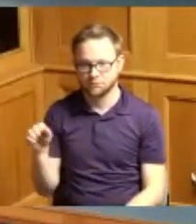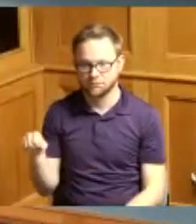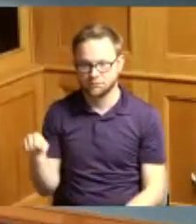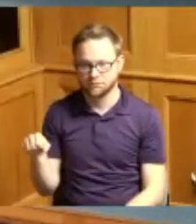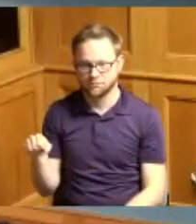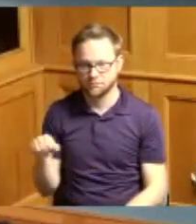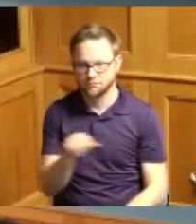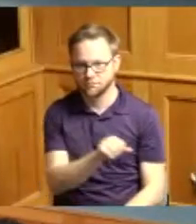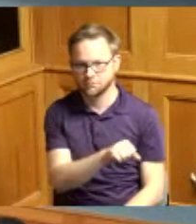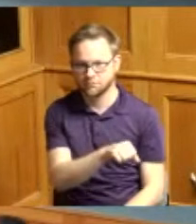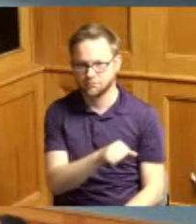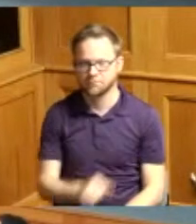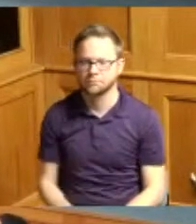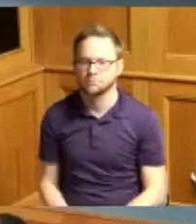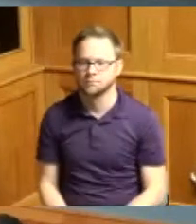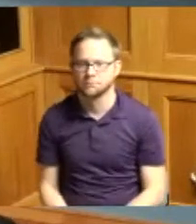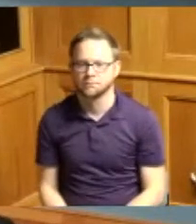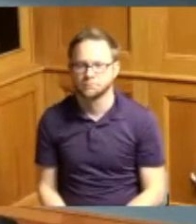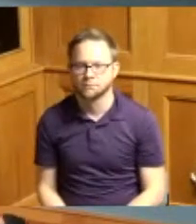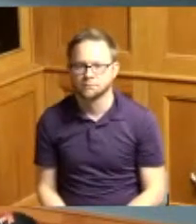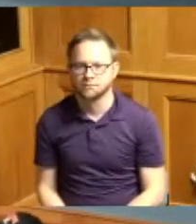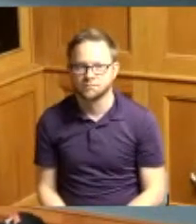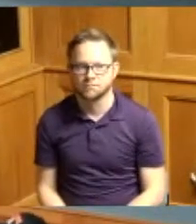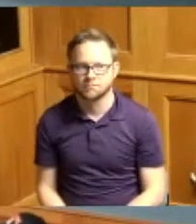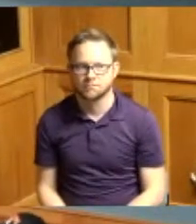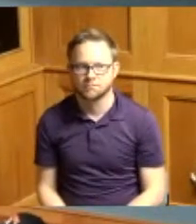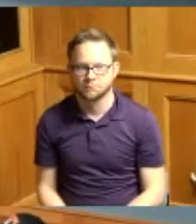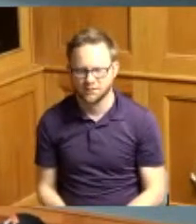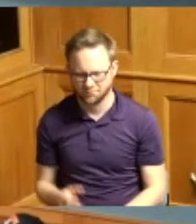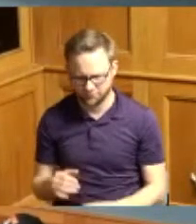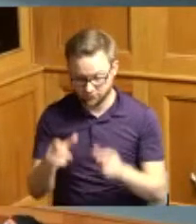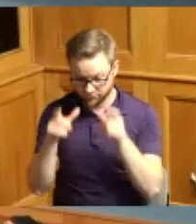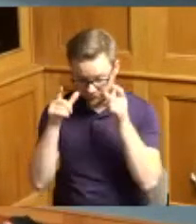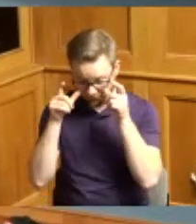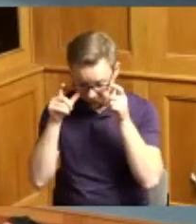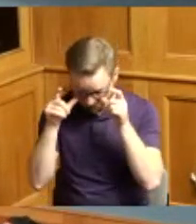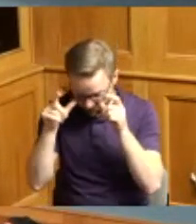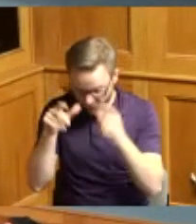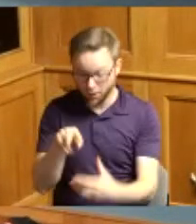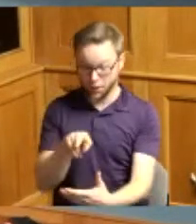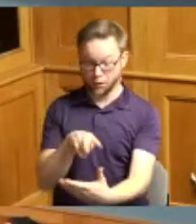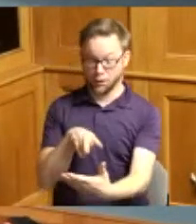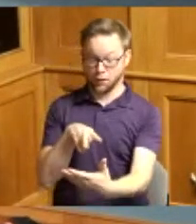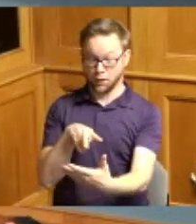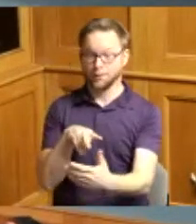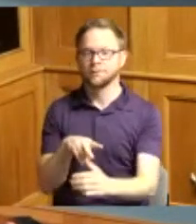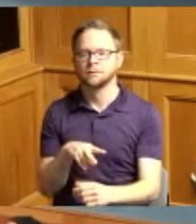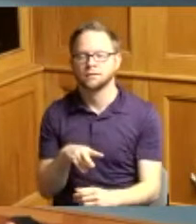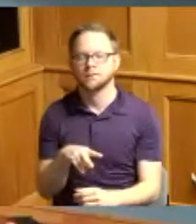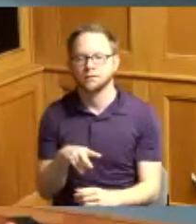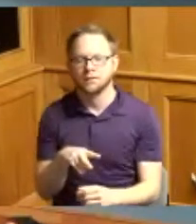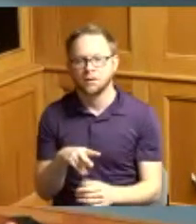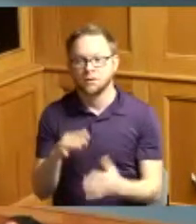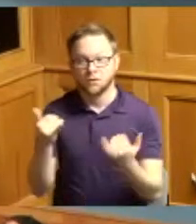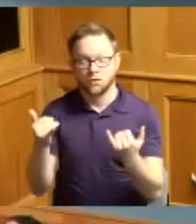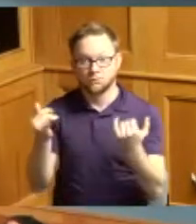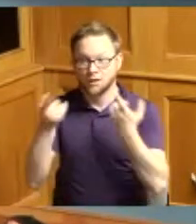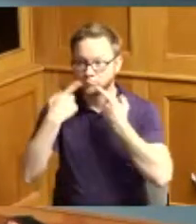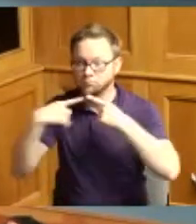thank you so much can I read it with my glasses on like this so we have a proclamation for the Super